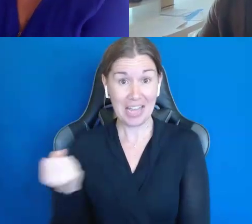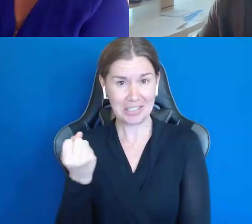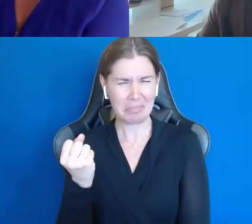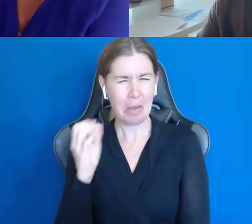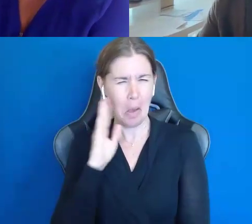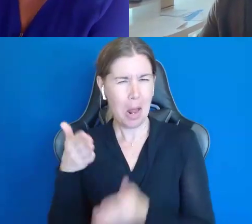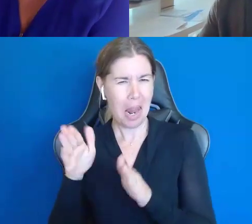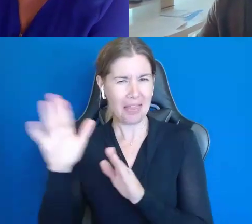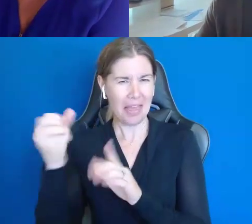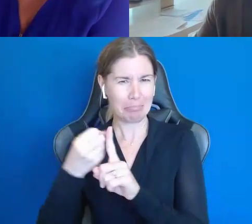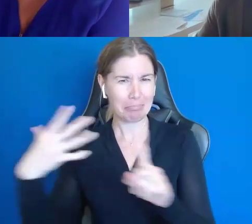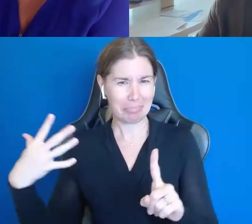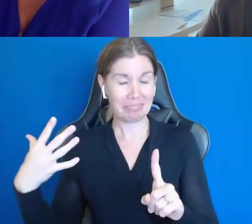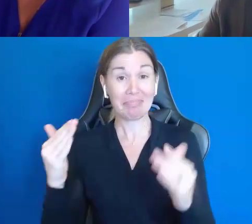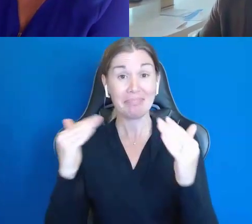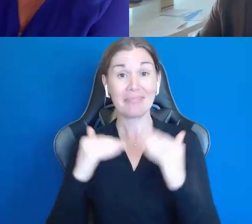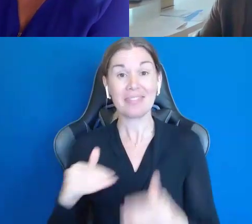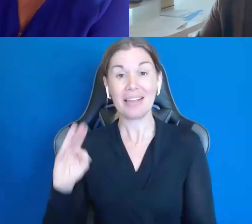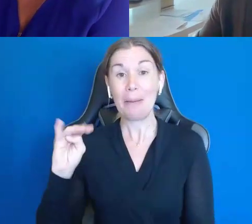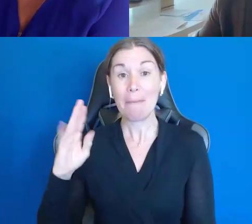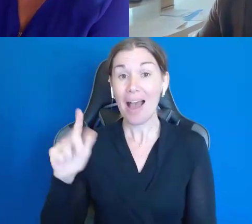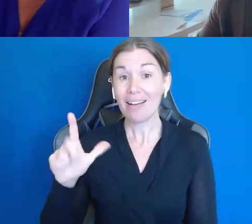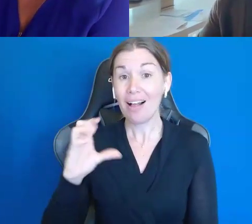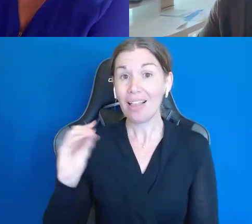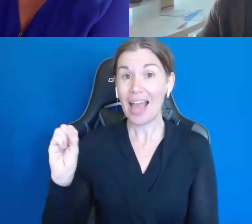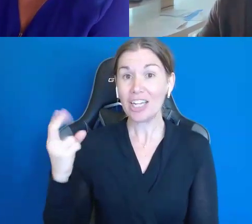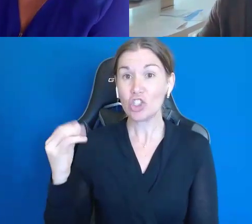And then, we've got Michael and Sheila Coyne of Red,